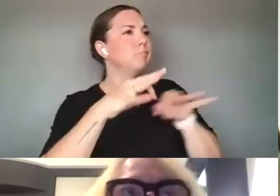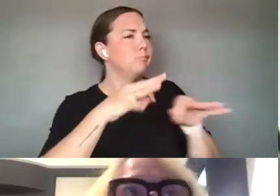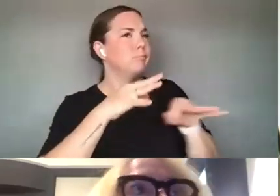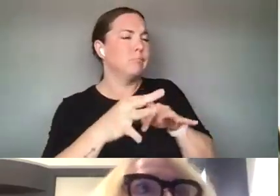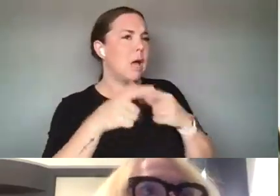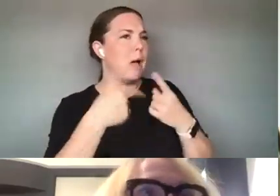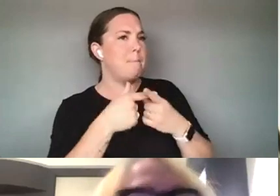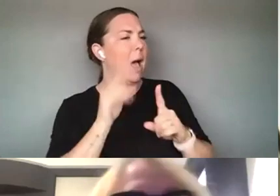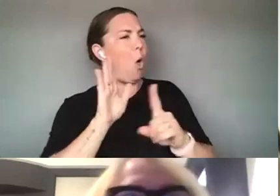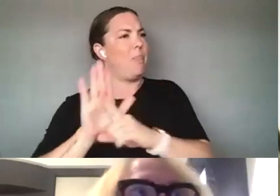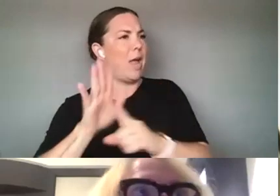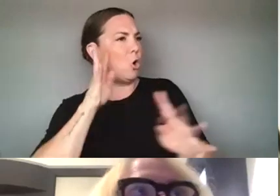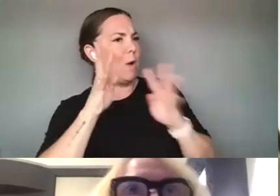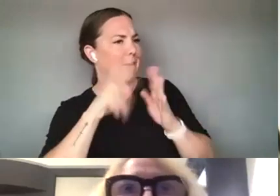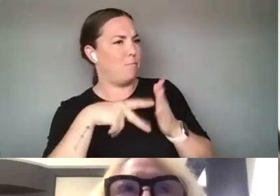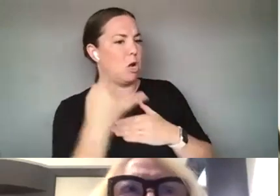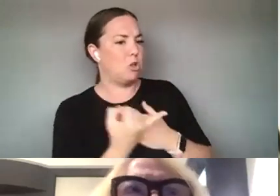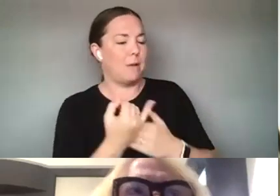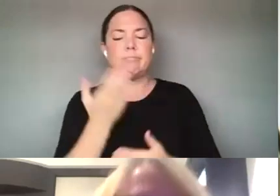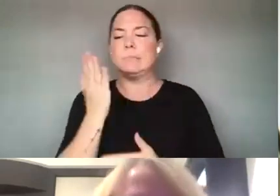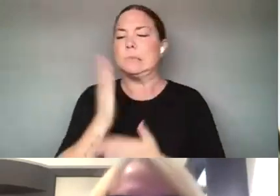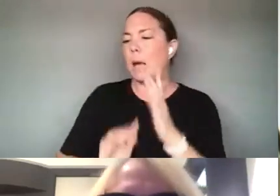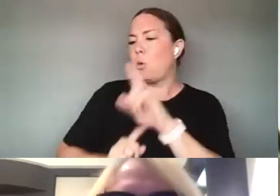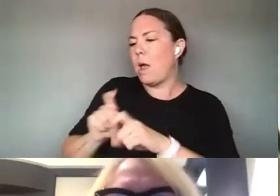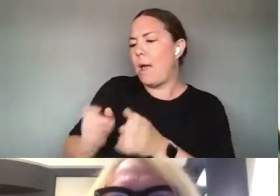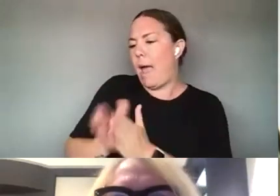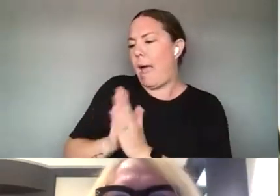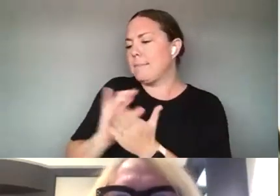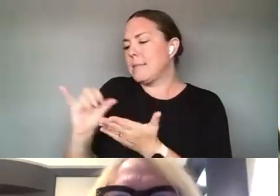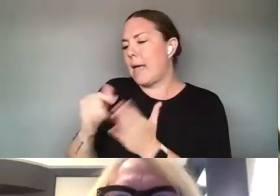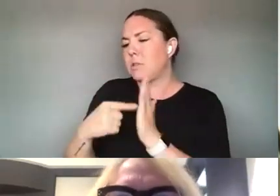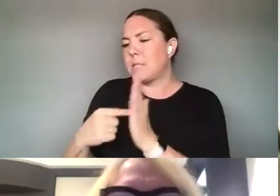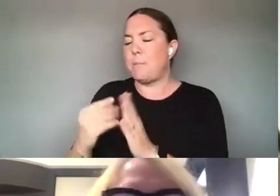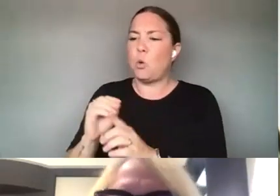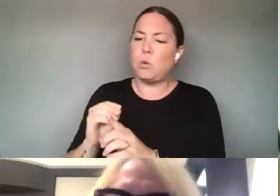AND WE ASKED A FEW OTHER QUESTIONS ABOUT, YOU KNOW, THE INFLUENCES ON YOUR WORK AND, AND,